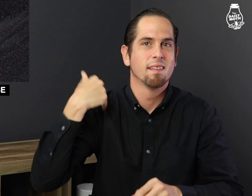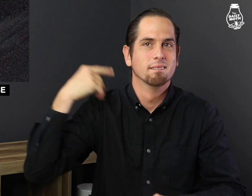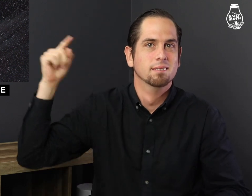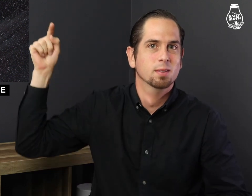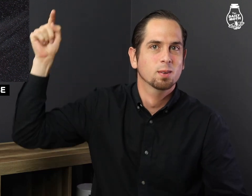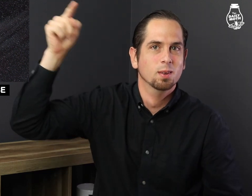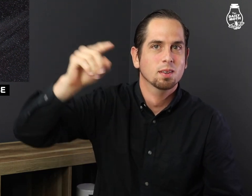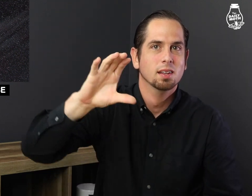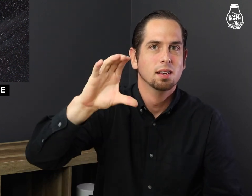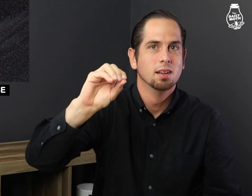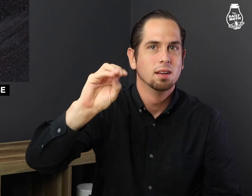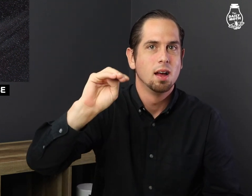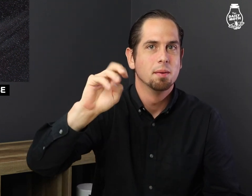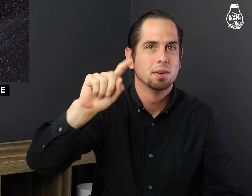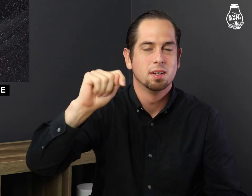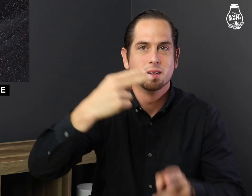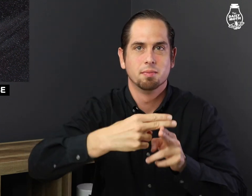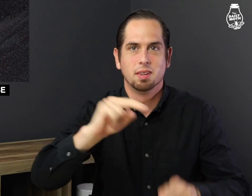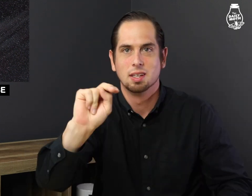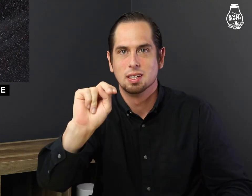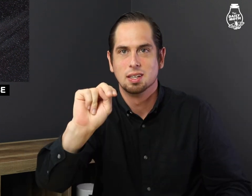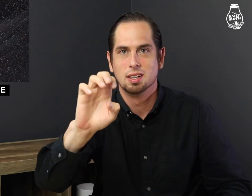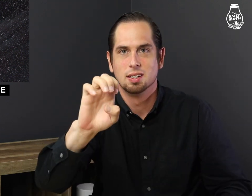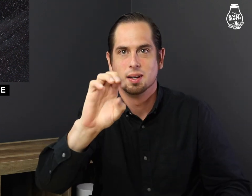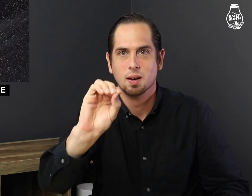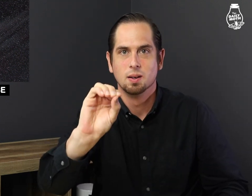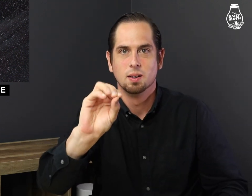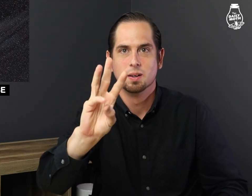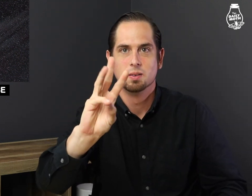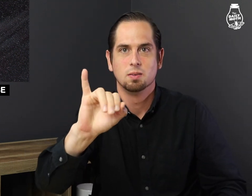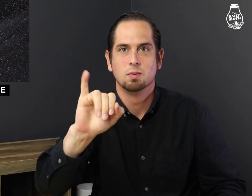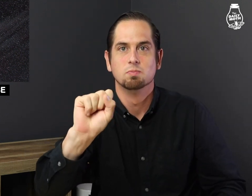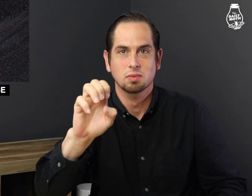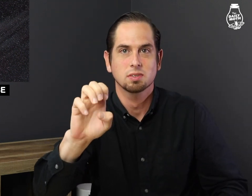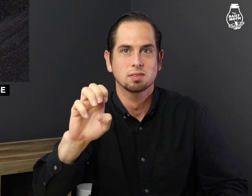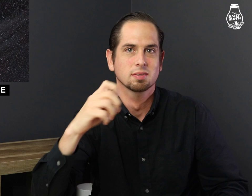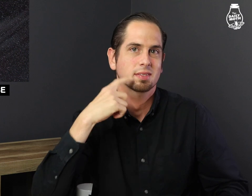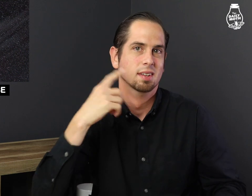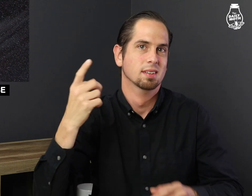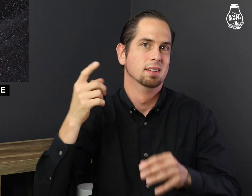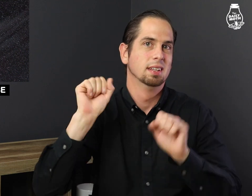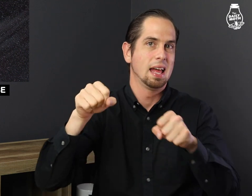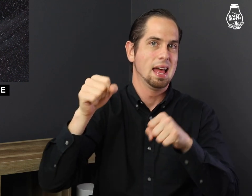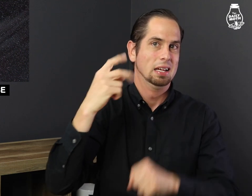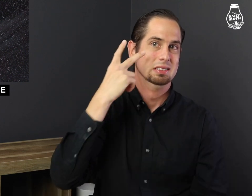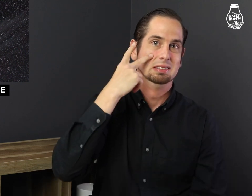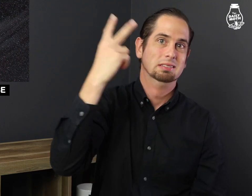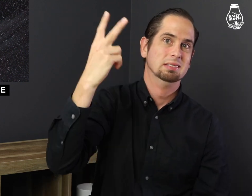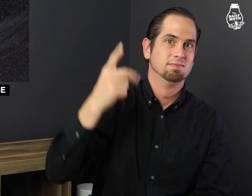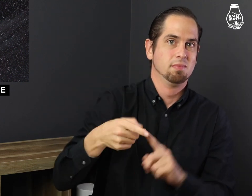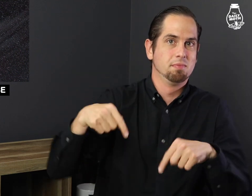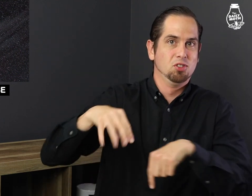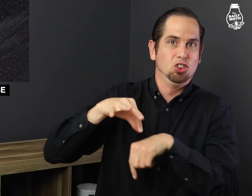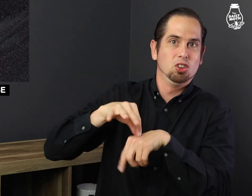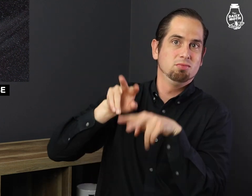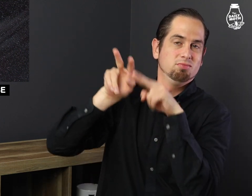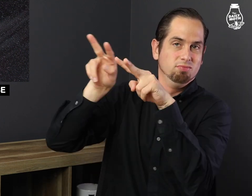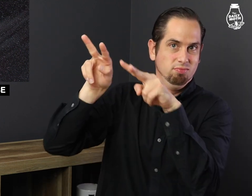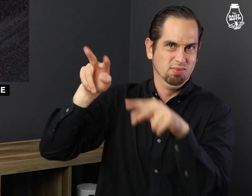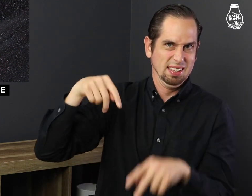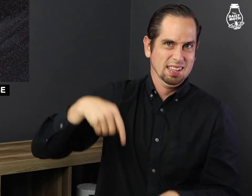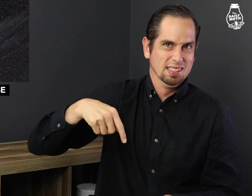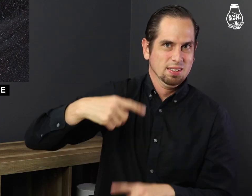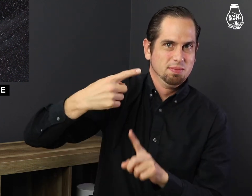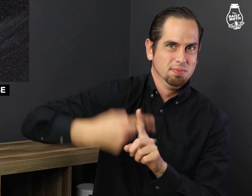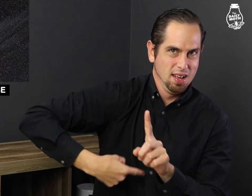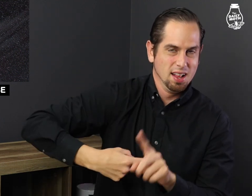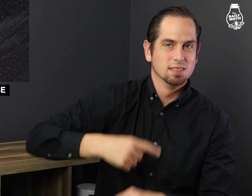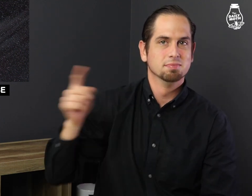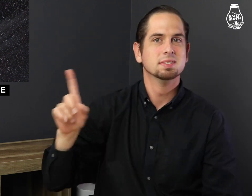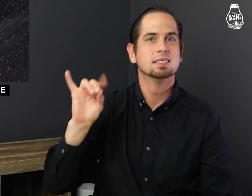that the comet NEOWISE is visible from Earth this month